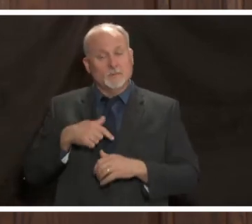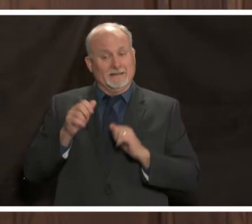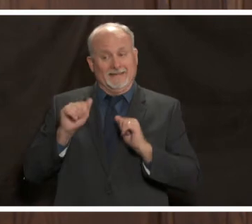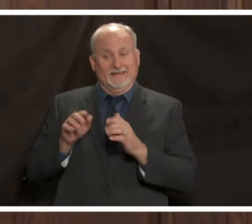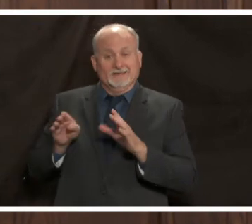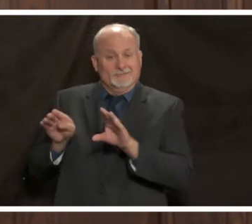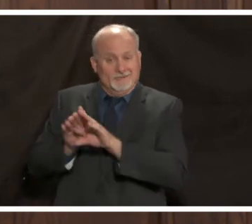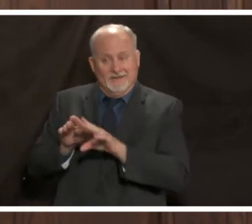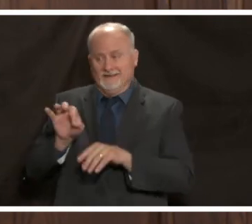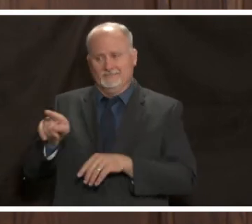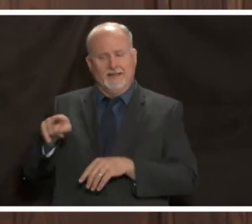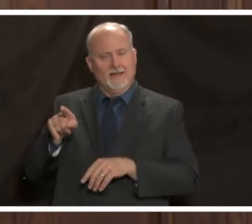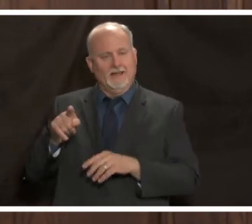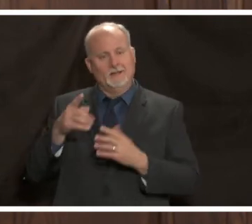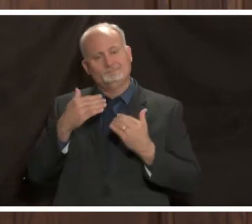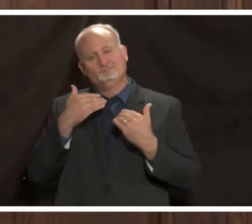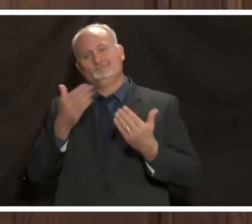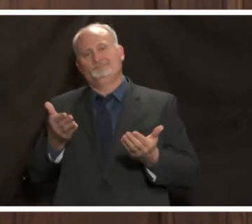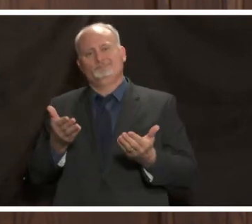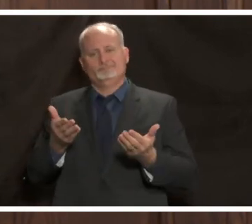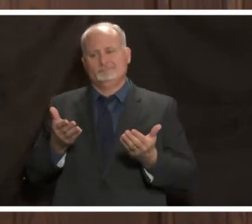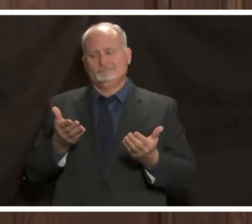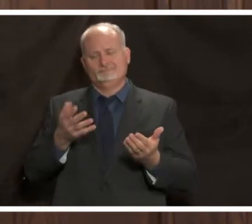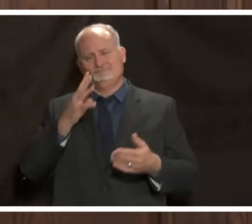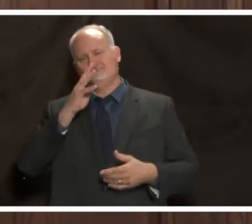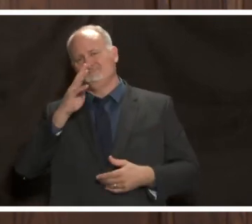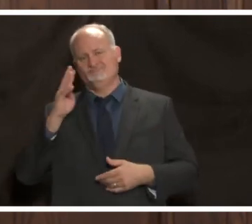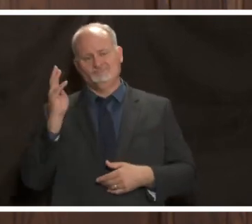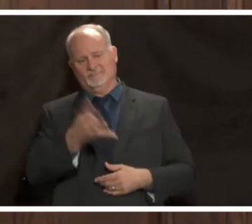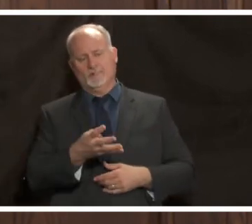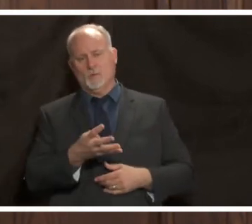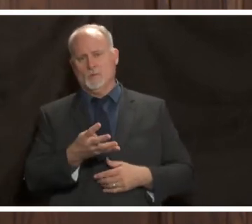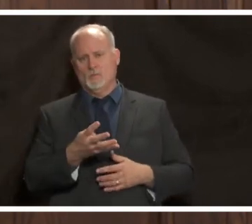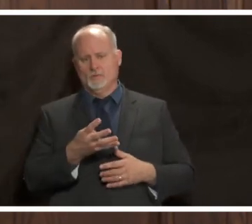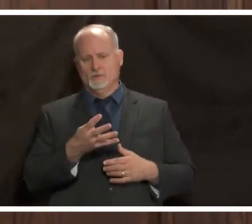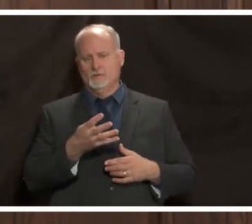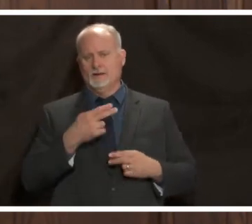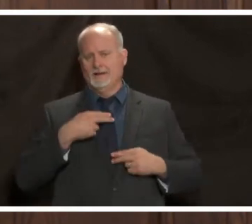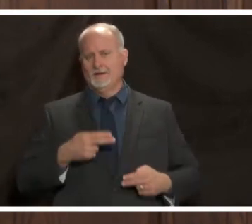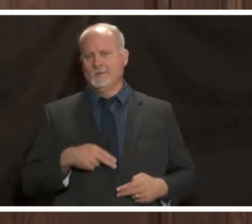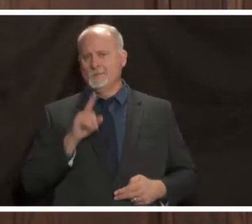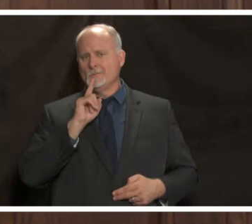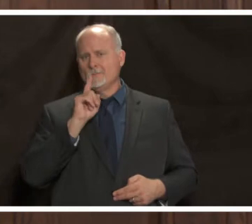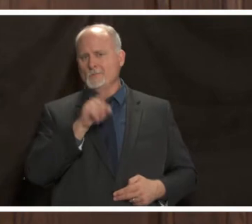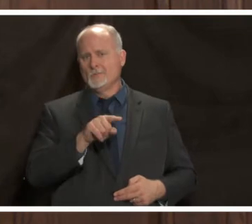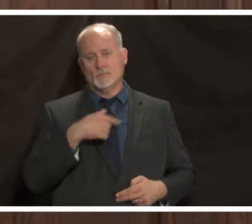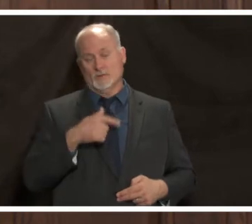down if they're just blatantly disregarding the current health orders another thing i'd like to